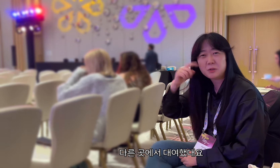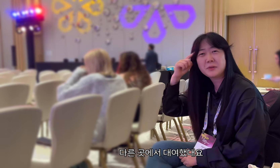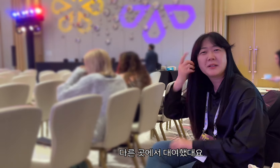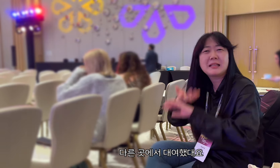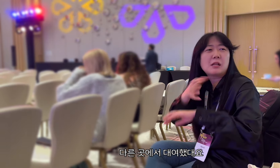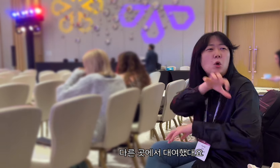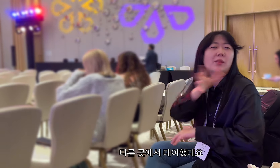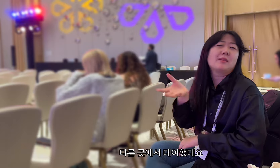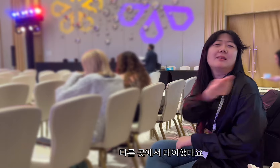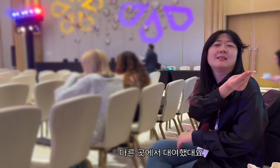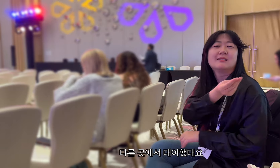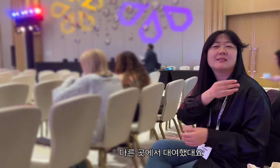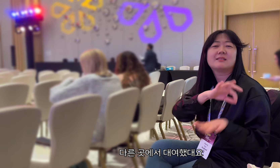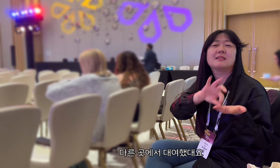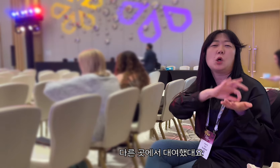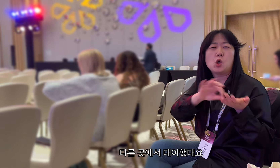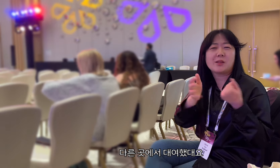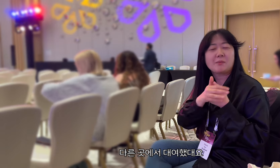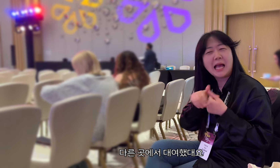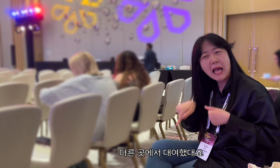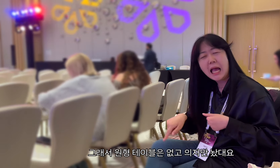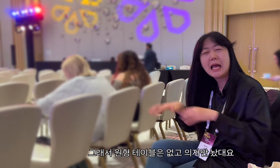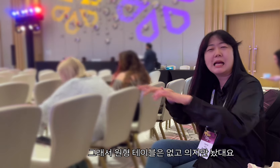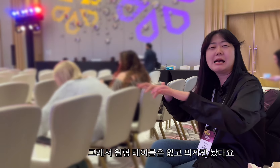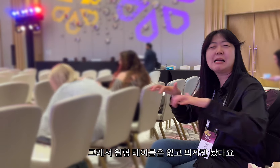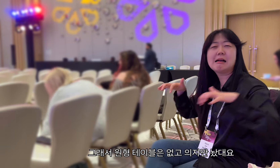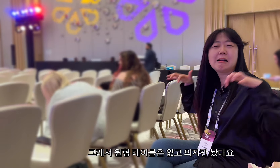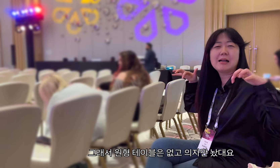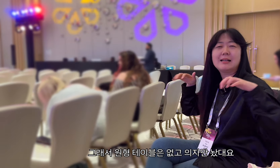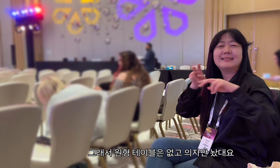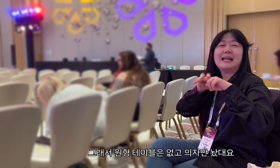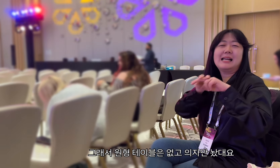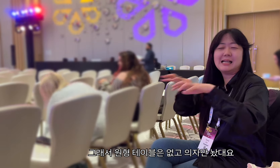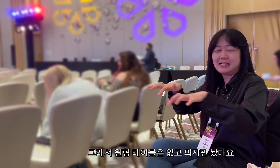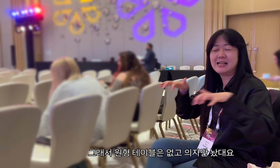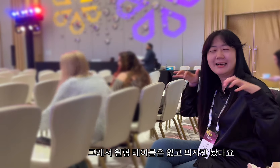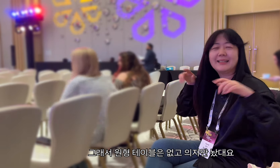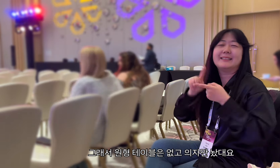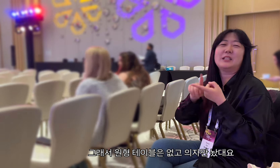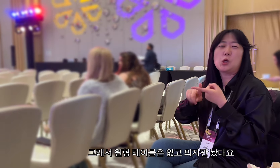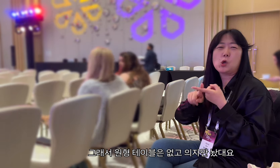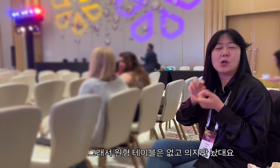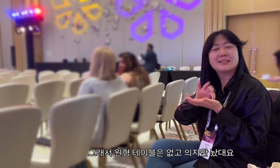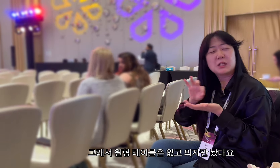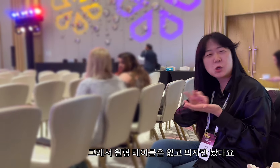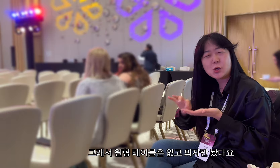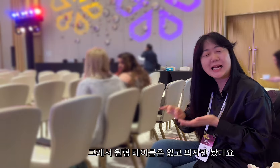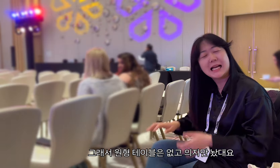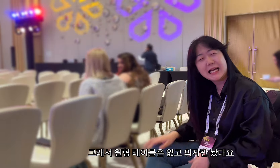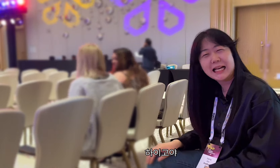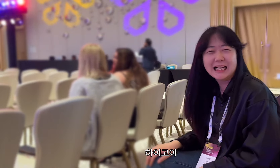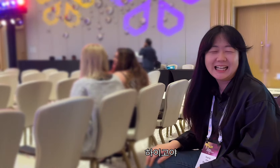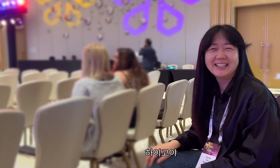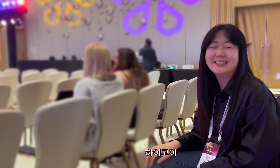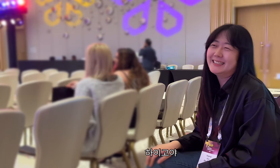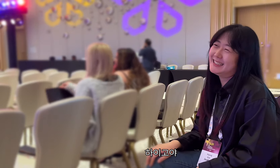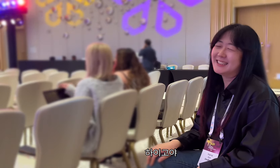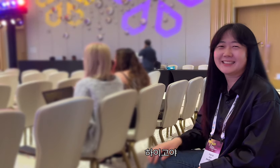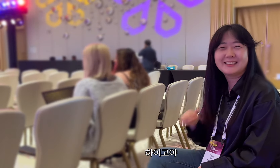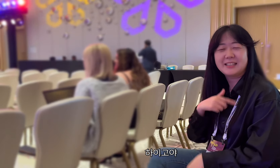They said they rented it from another place. So there was no round table and only chairs. Ha....